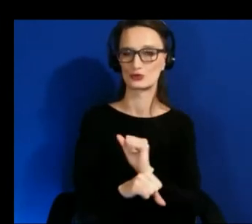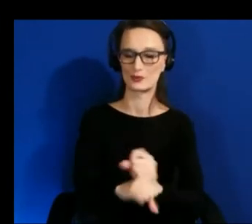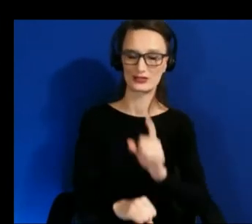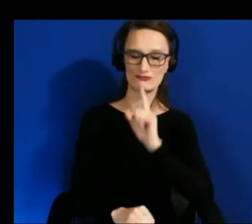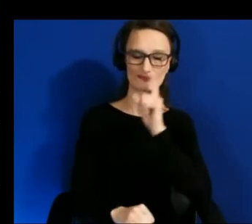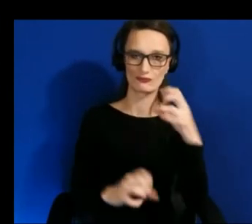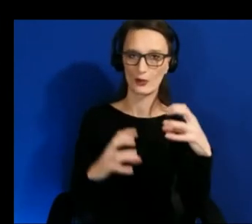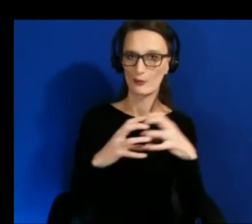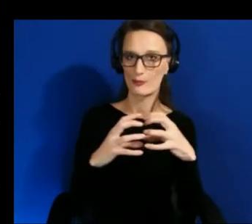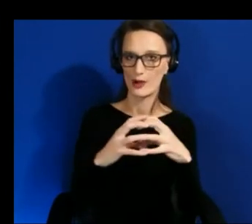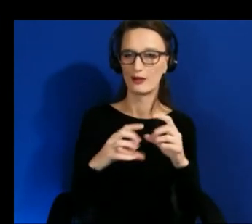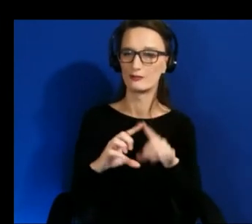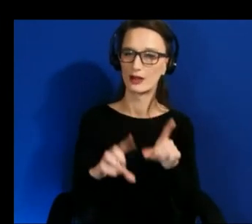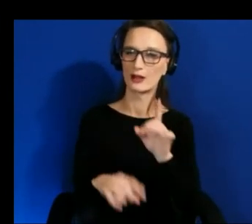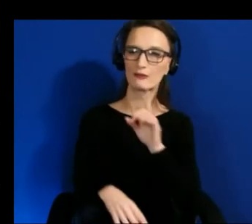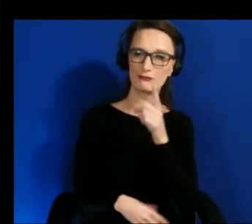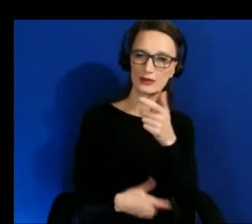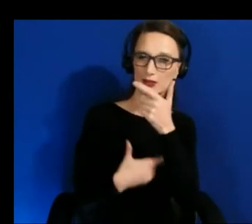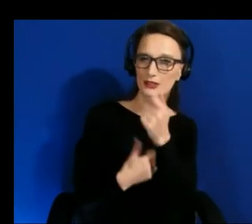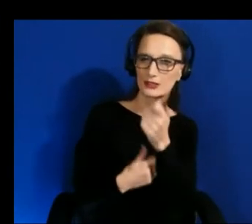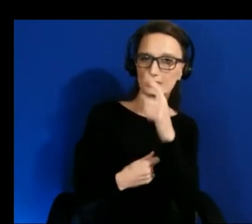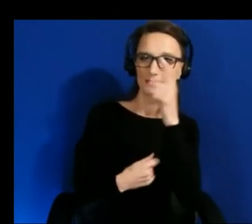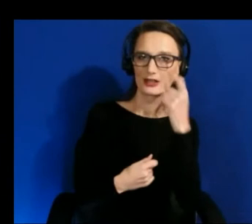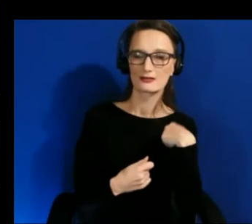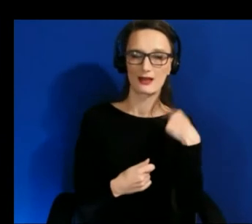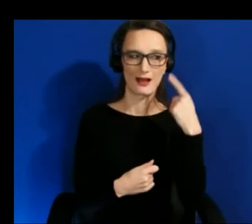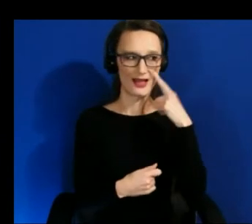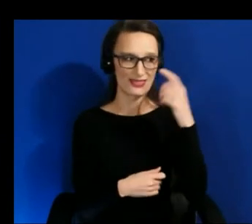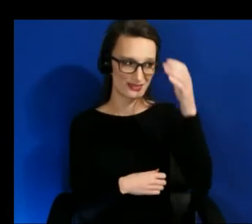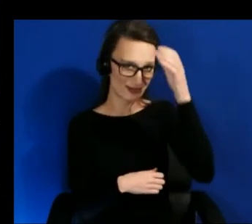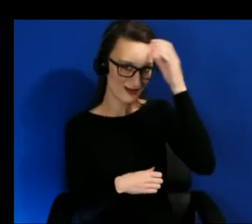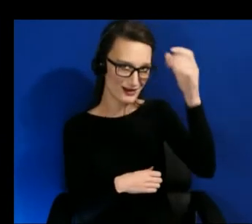because i think that this whole concept of scaffolding is going to be very important because